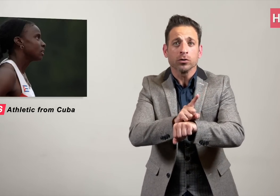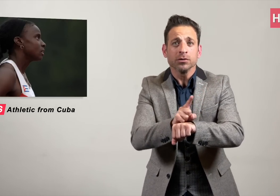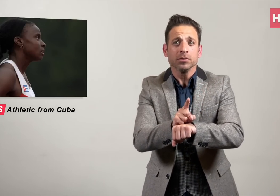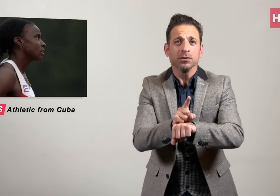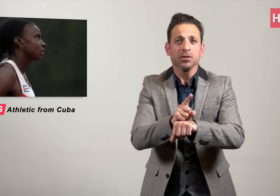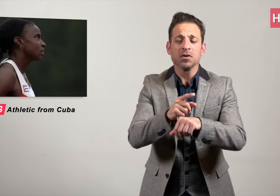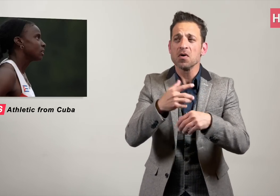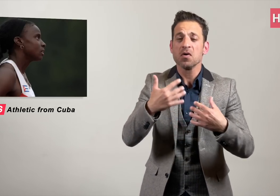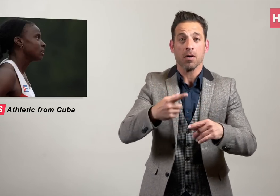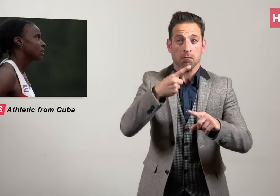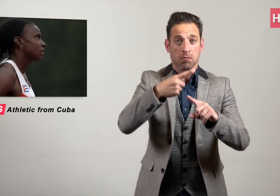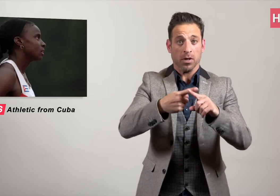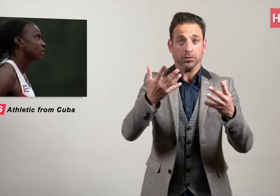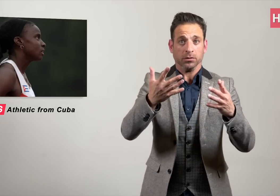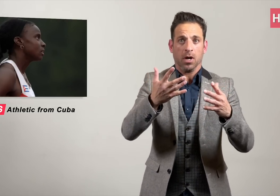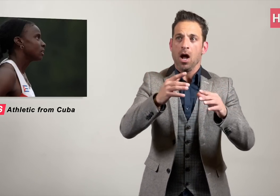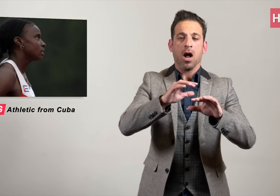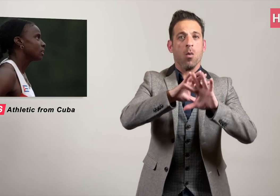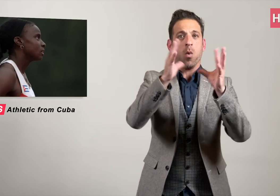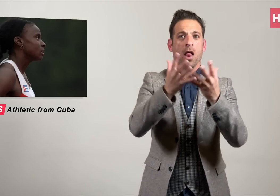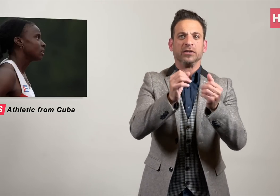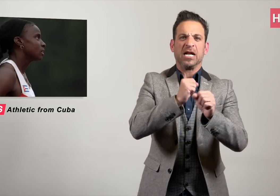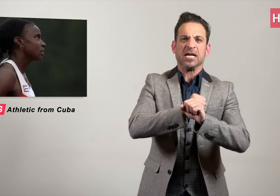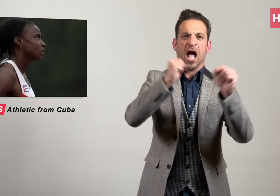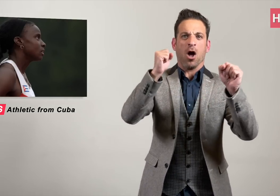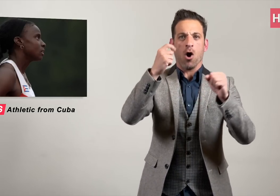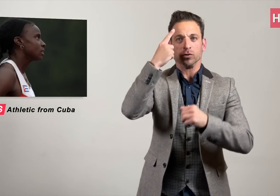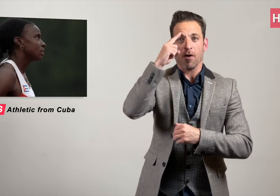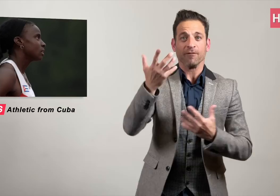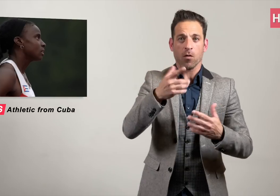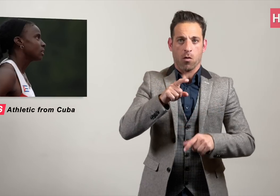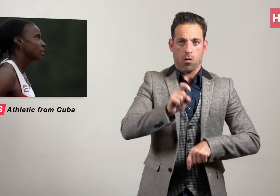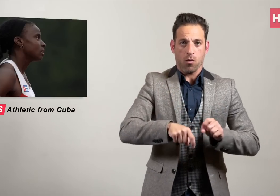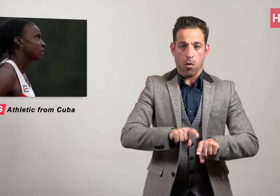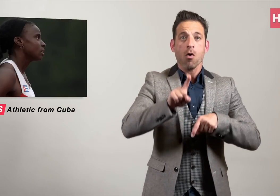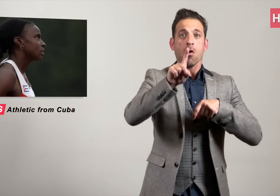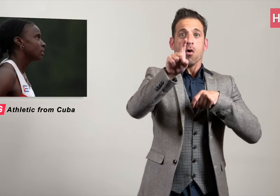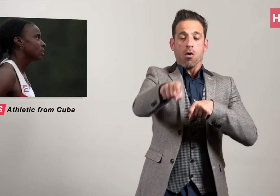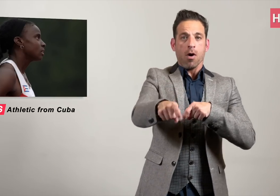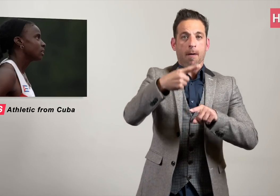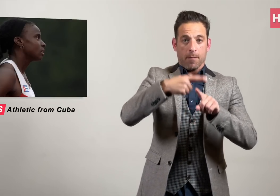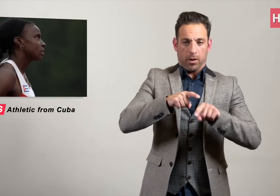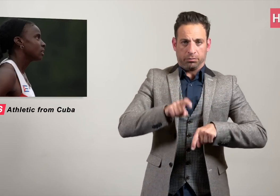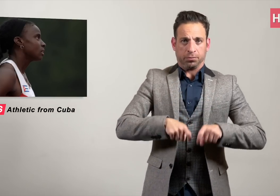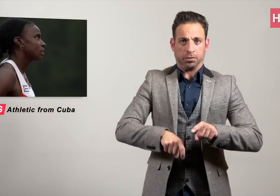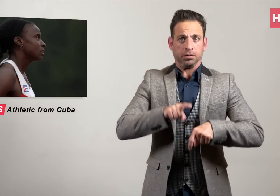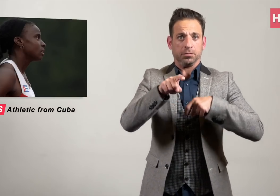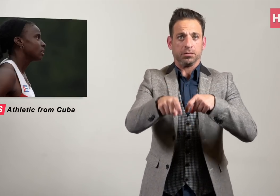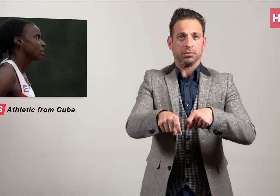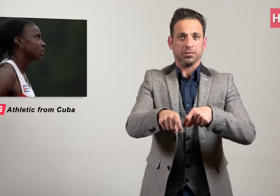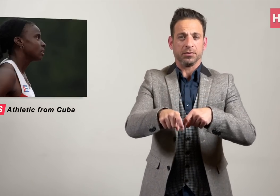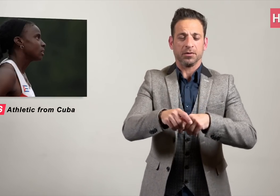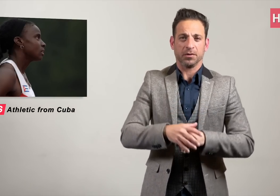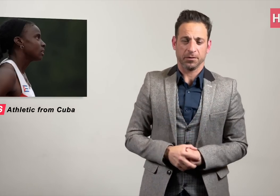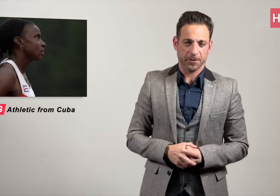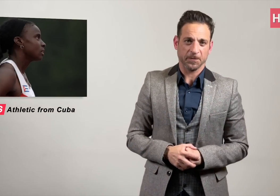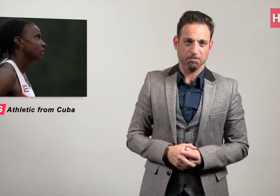and a record-holder for the long jump and triple jump.